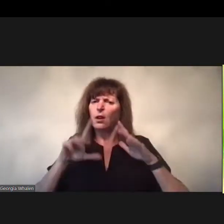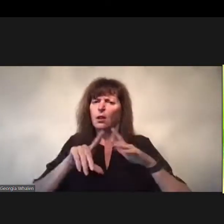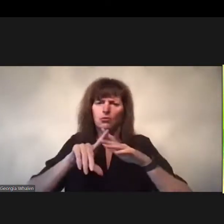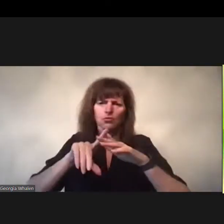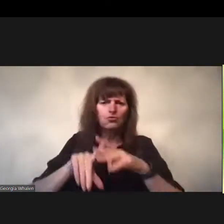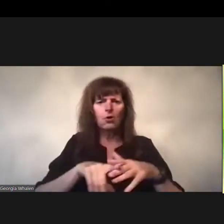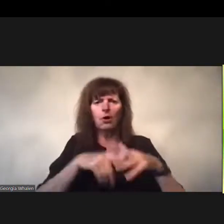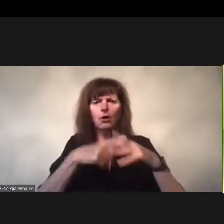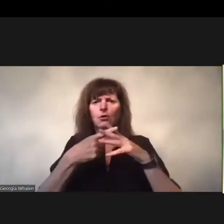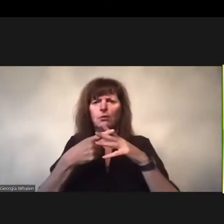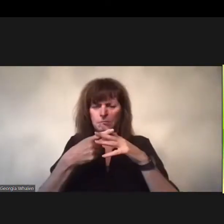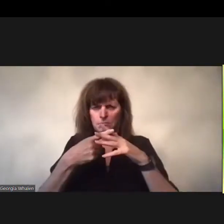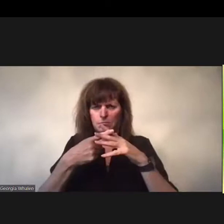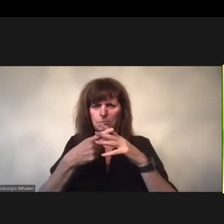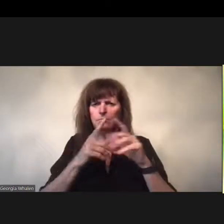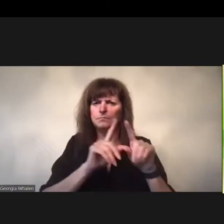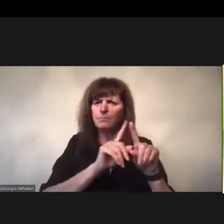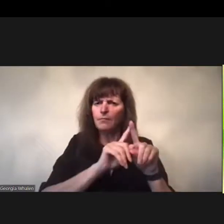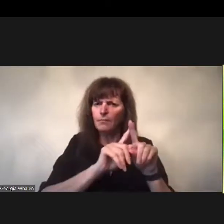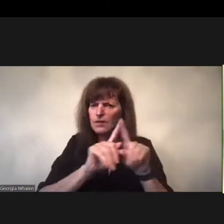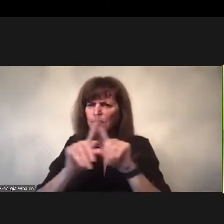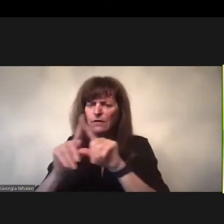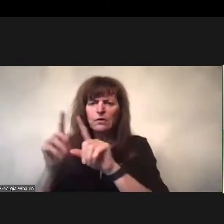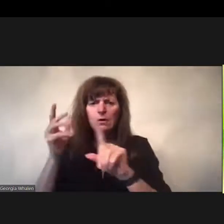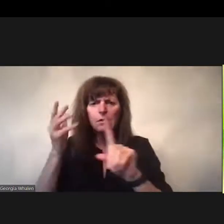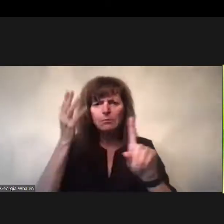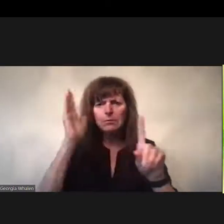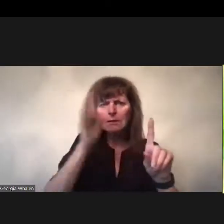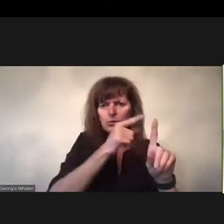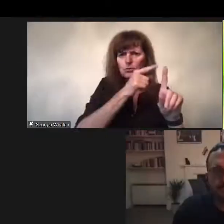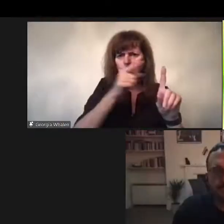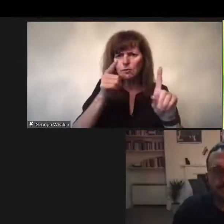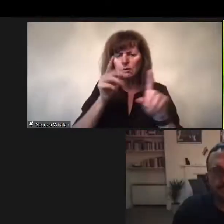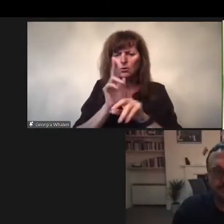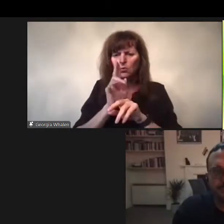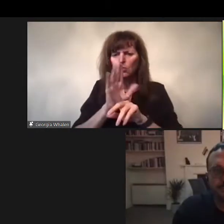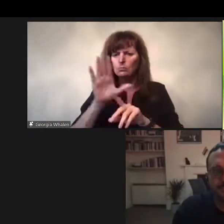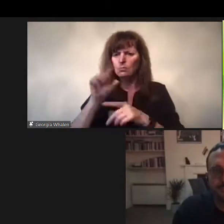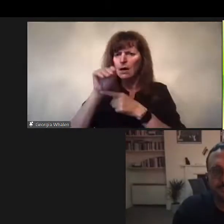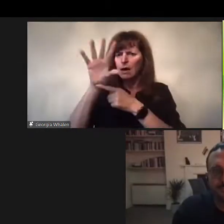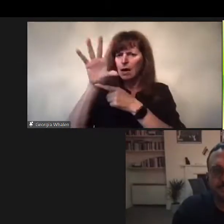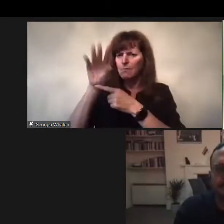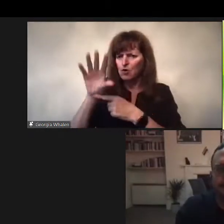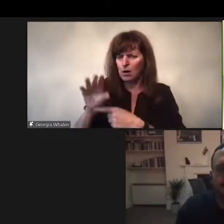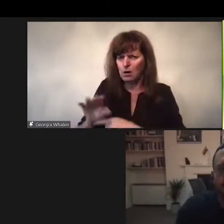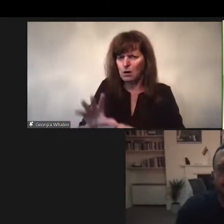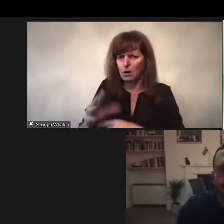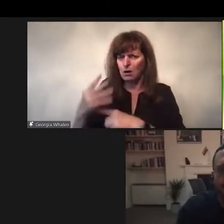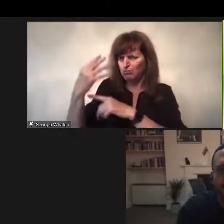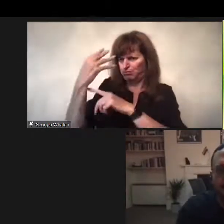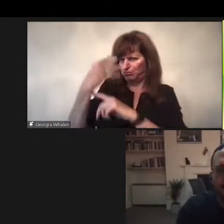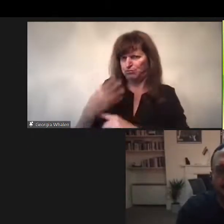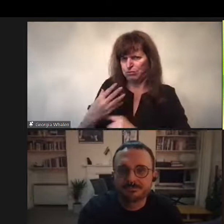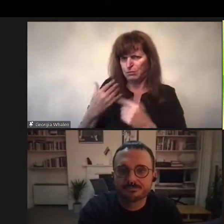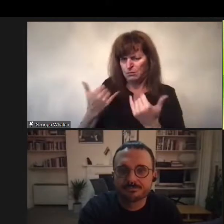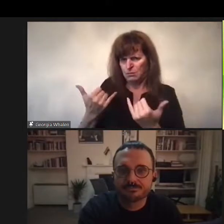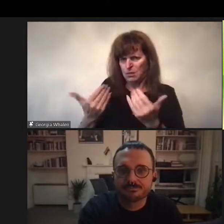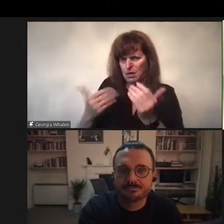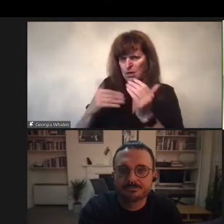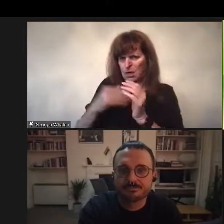It was a very comprehensive presentation and I’m excited to talk amore abotu that.